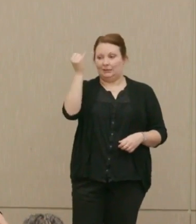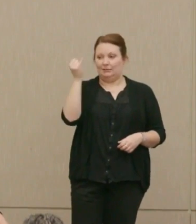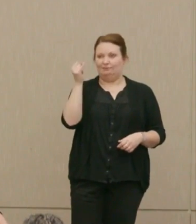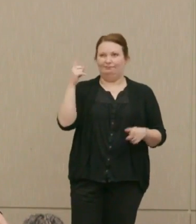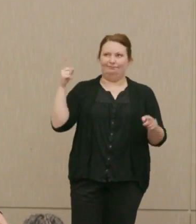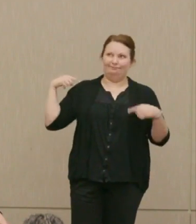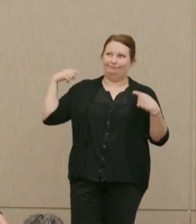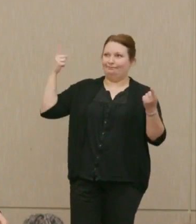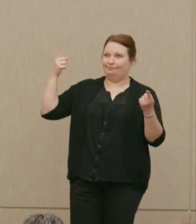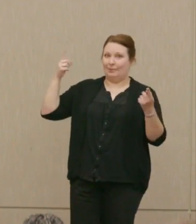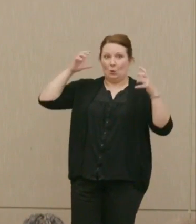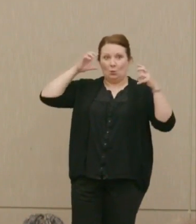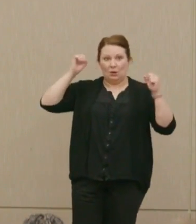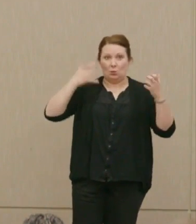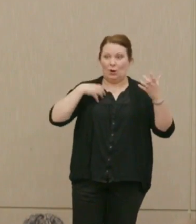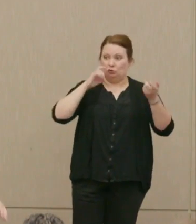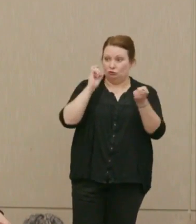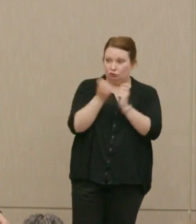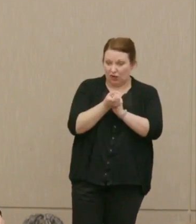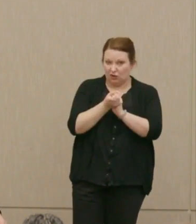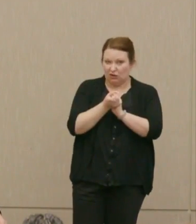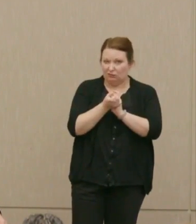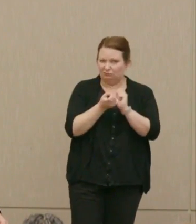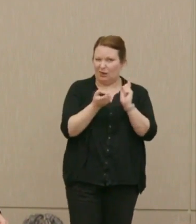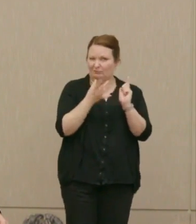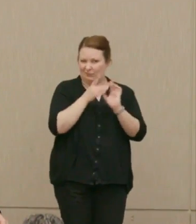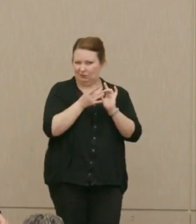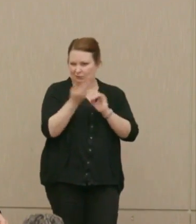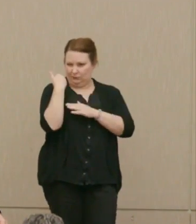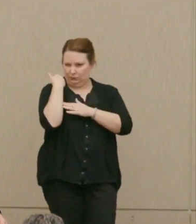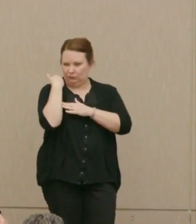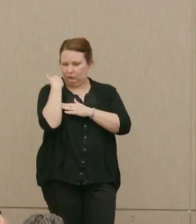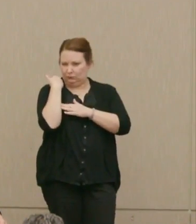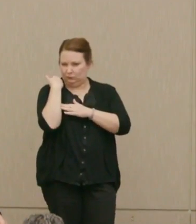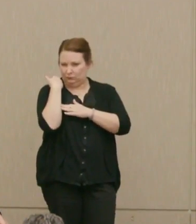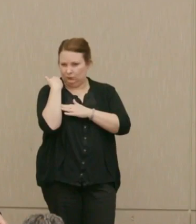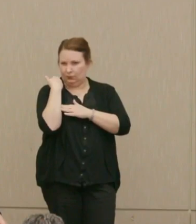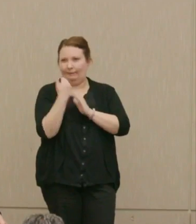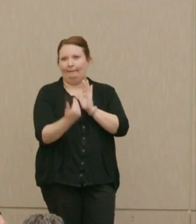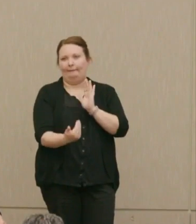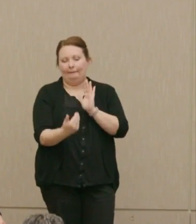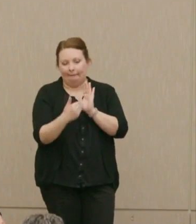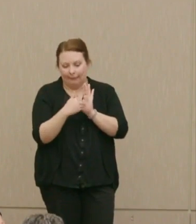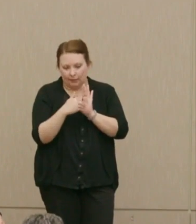The president wanted to change that, that's the one which I mentioned by the way, where